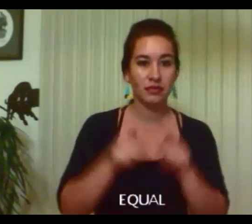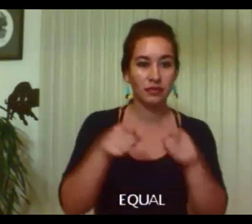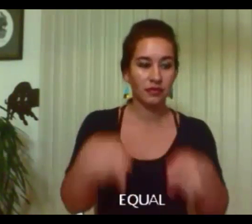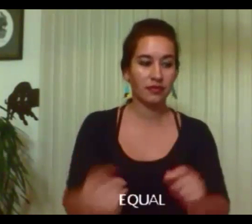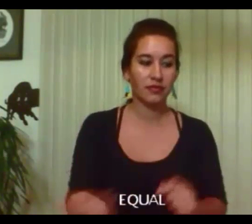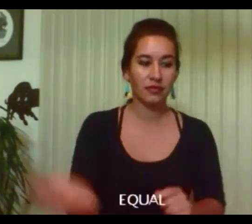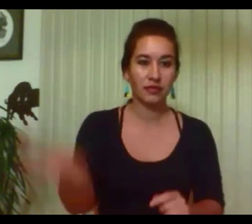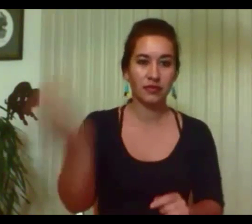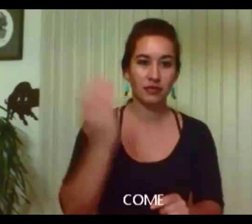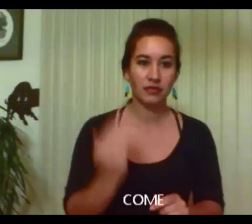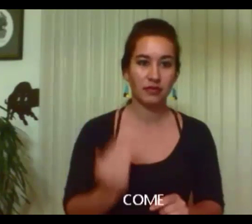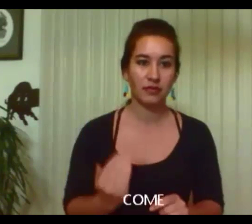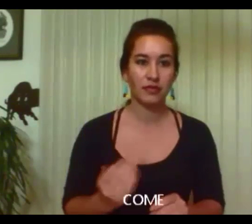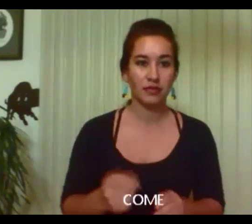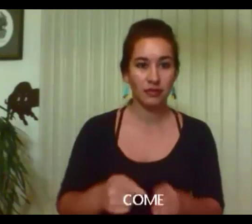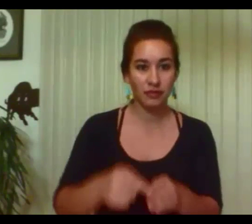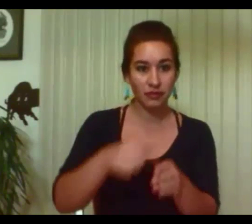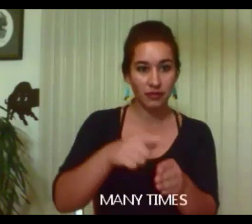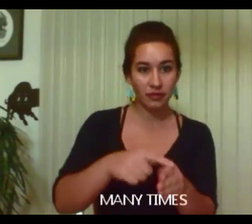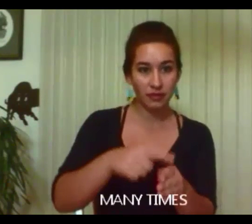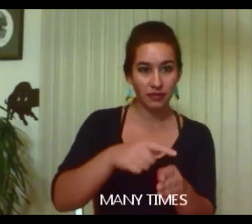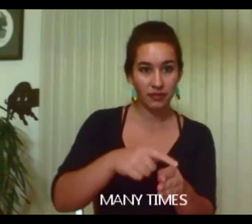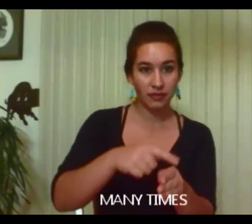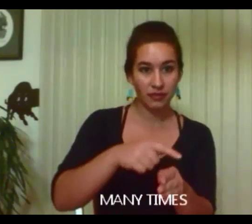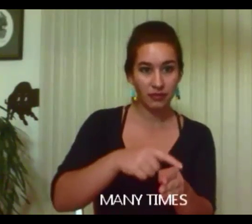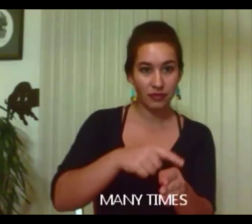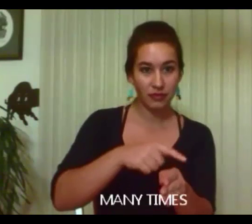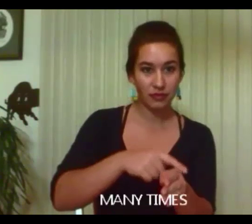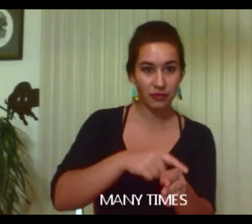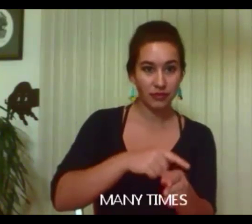As they have for countless thousands of years